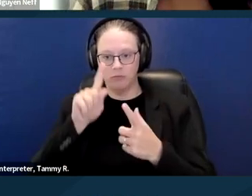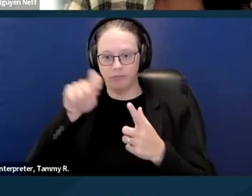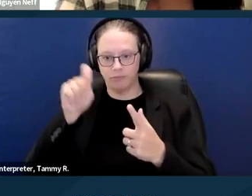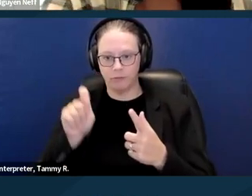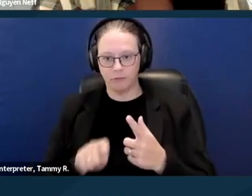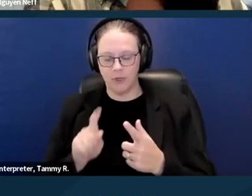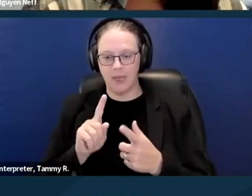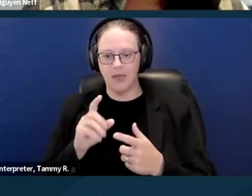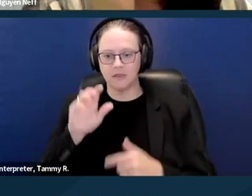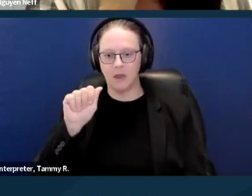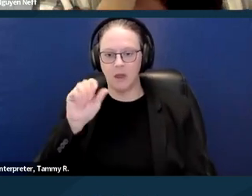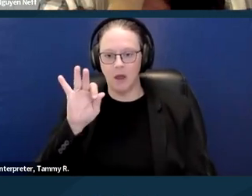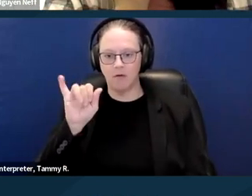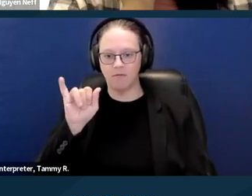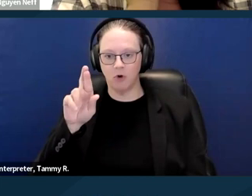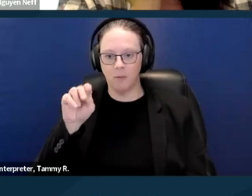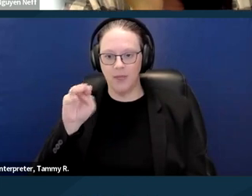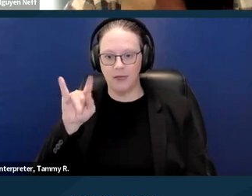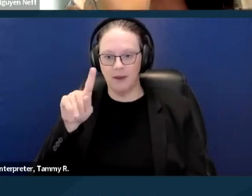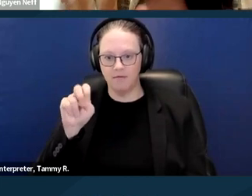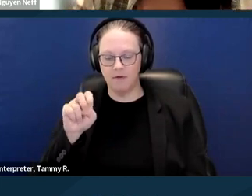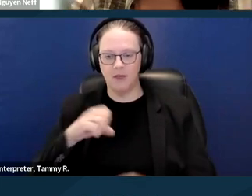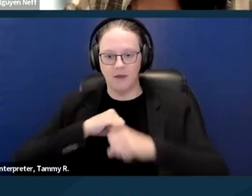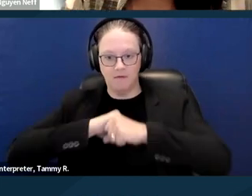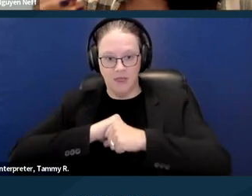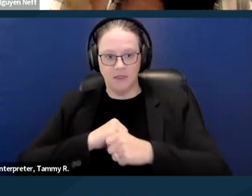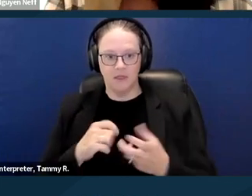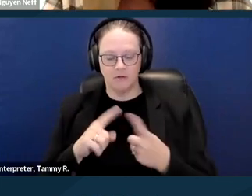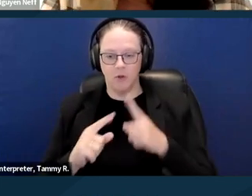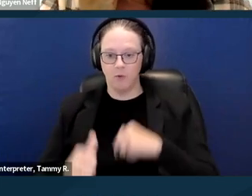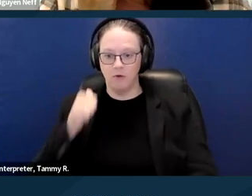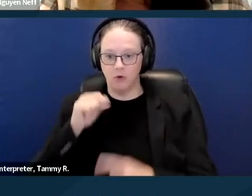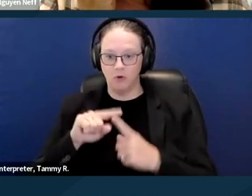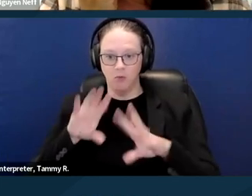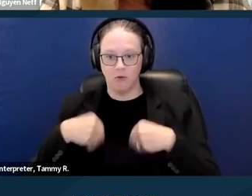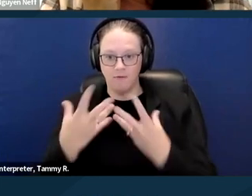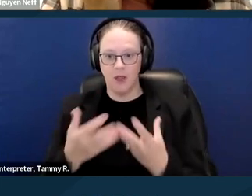The one on page three, the second one's the most obvious one, the refusal to provide reasonable accommodation,